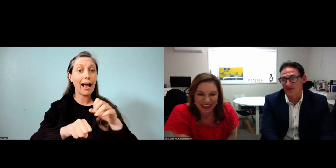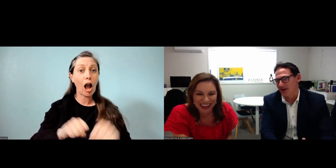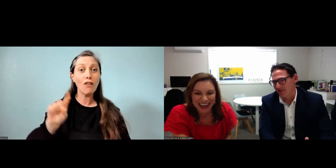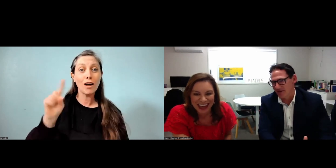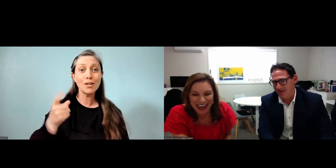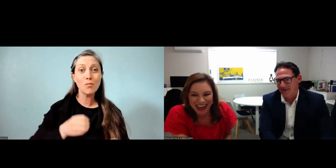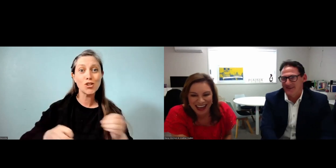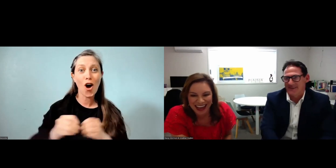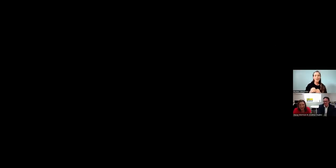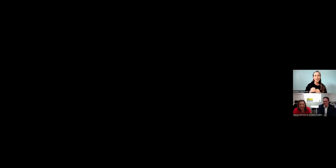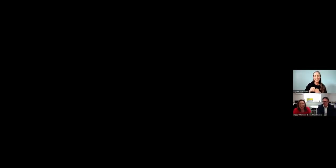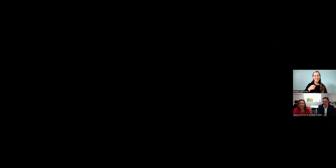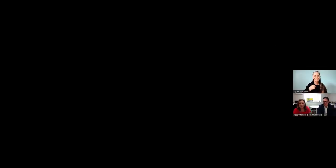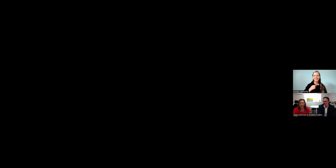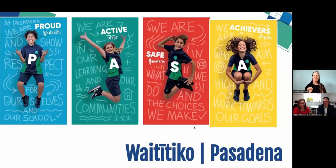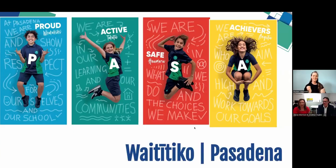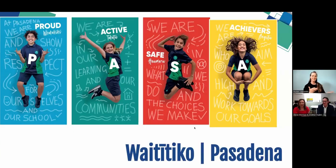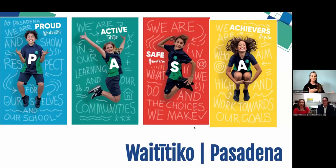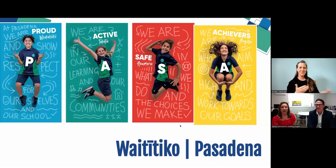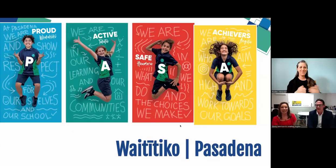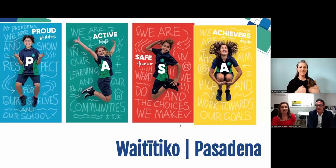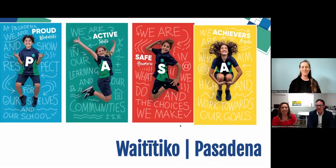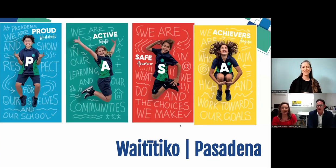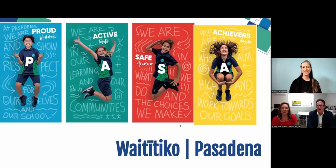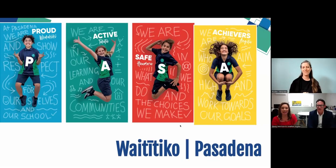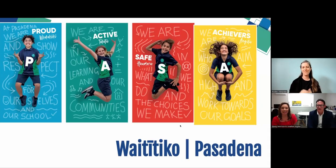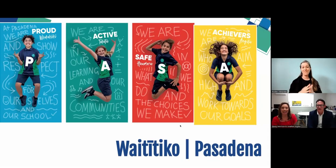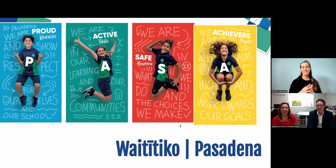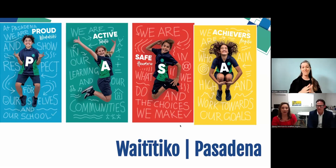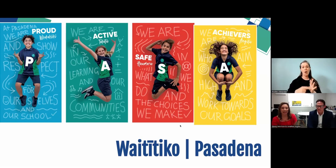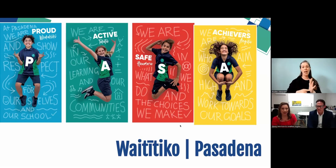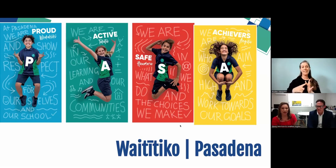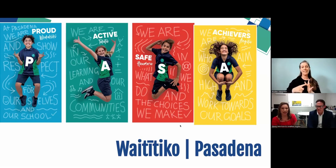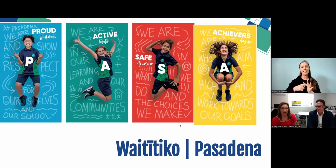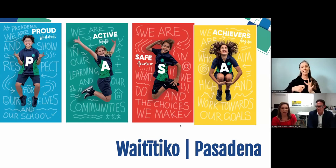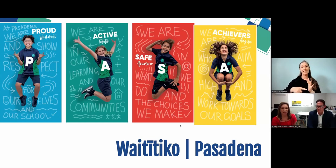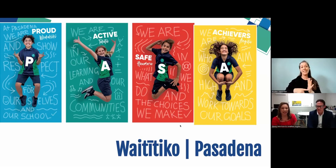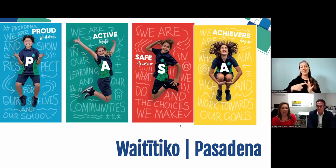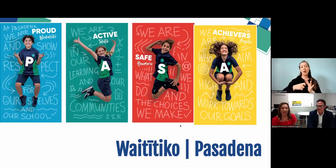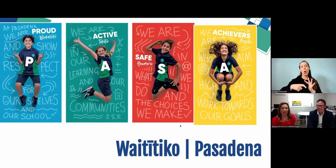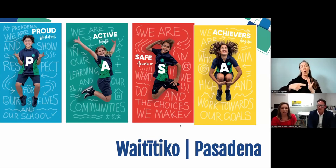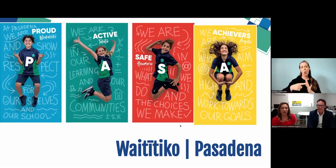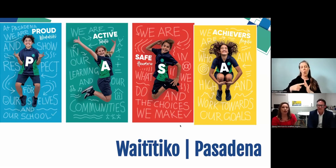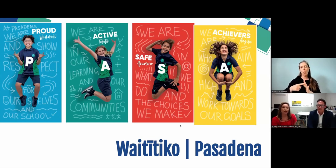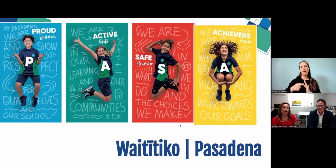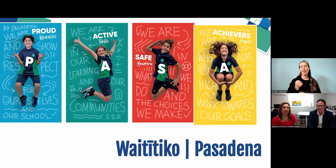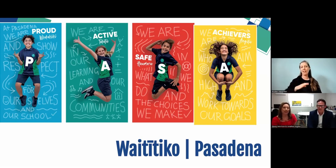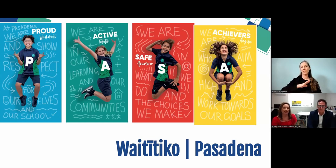You can have it. Okay. Waitītiko Pasadena ko tēnei ko tātou kura This is our beautiful kura.